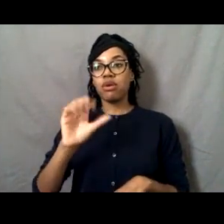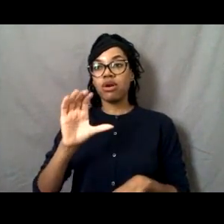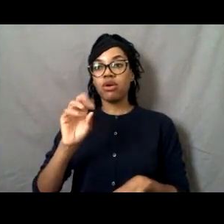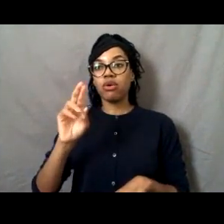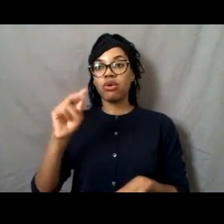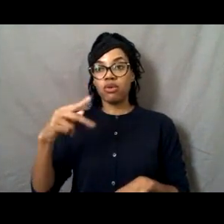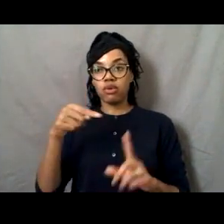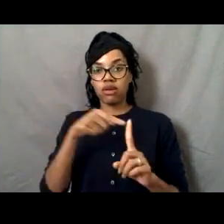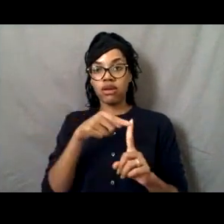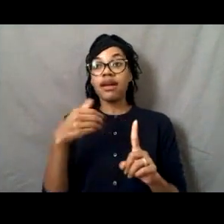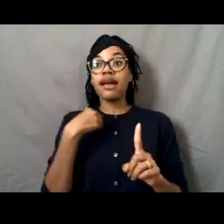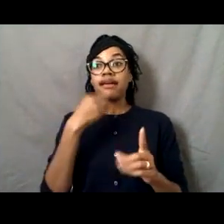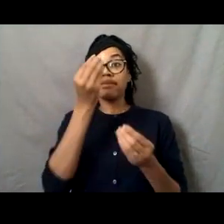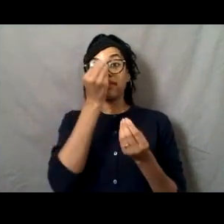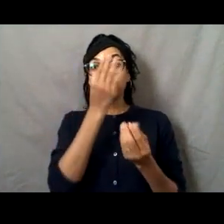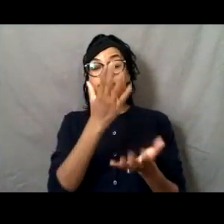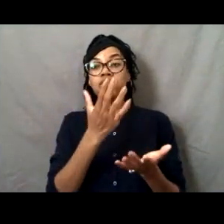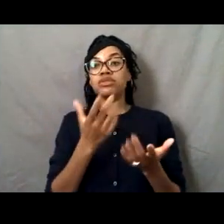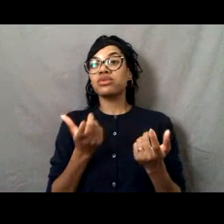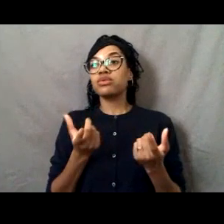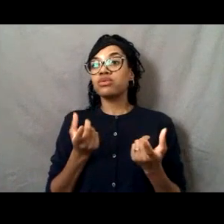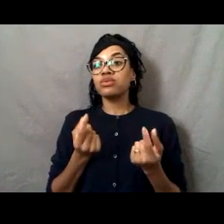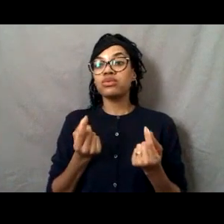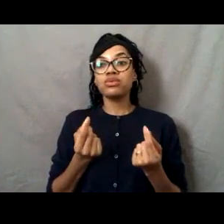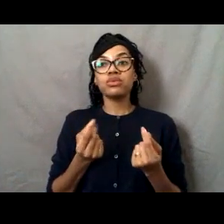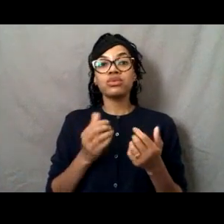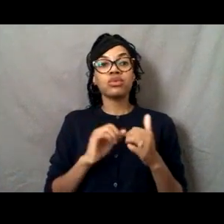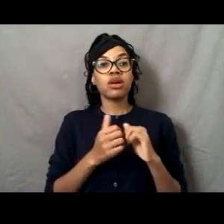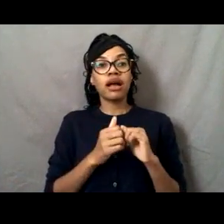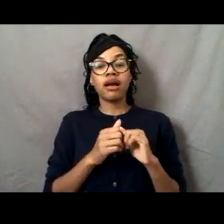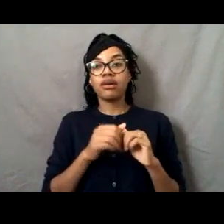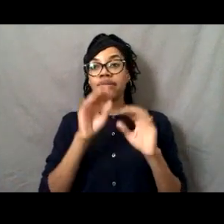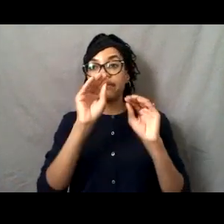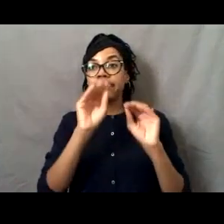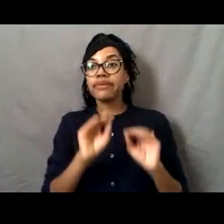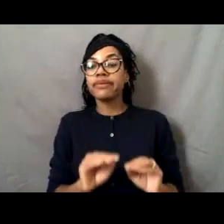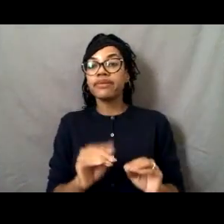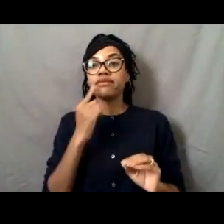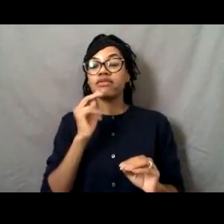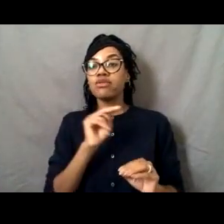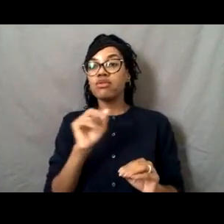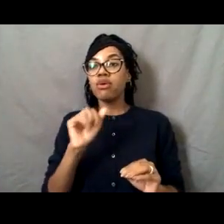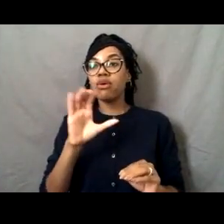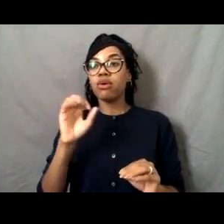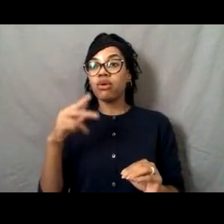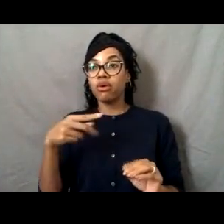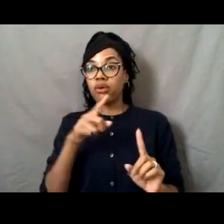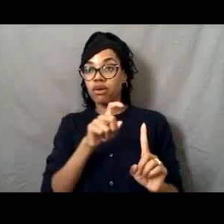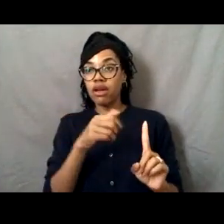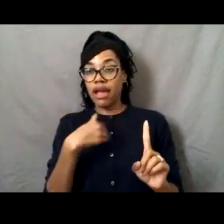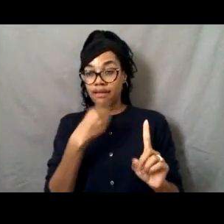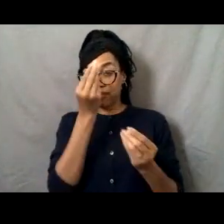or what you needed to have to apply to the NOAA Corps? Yes.